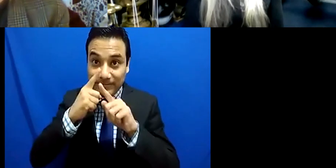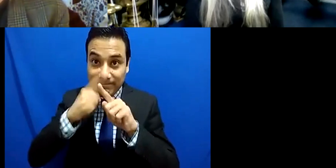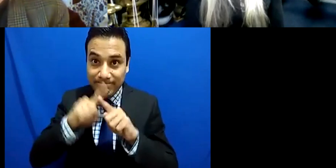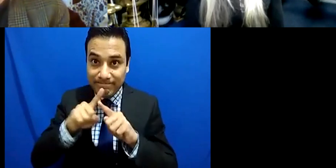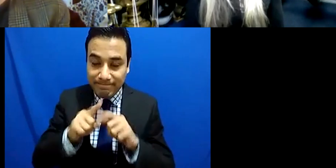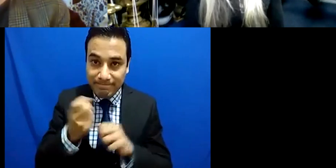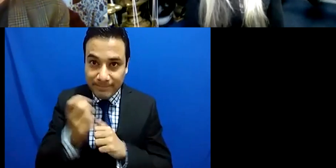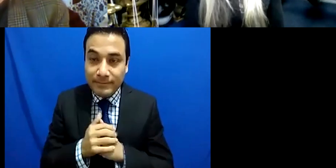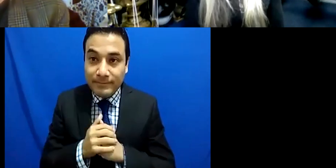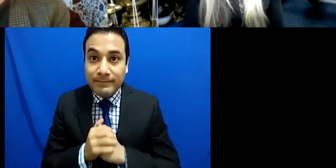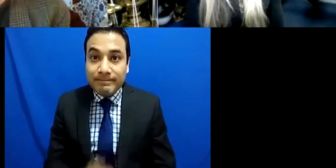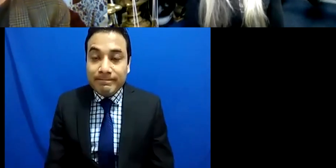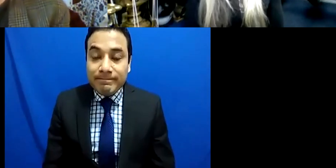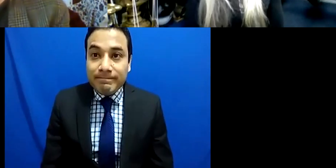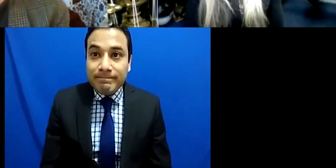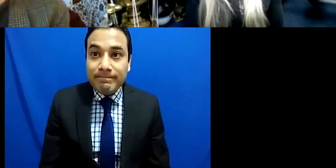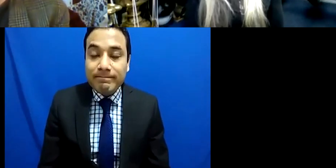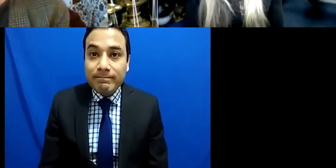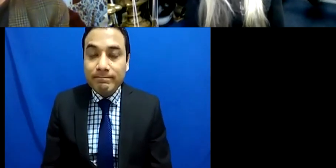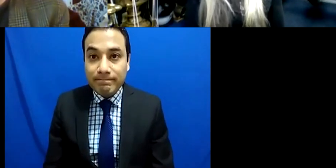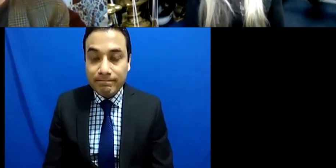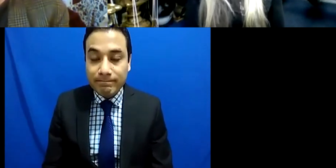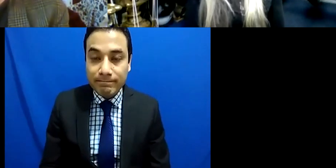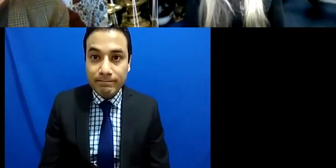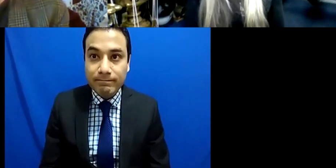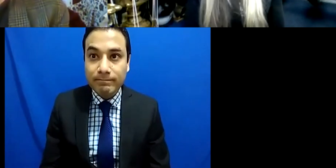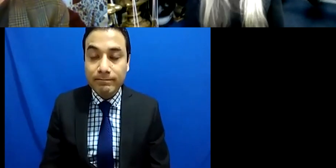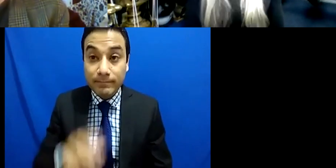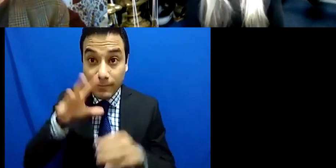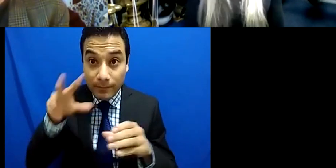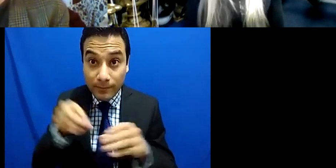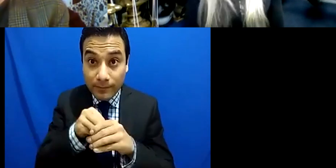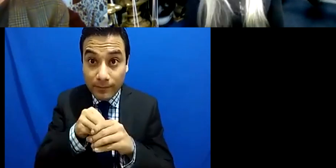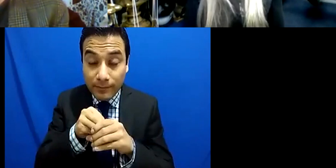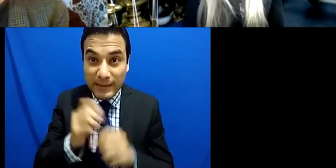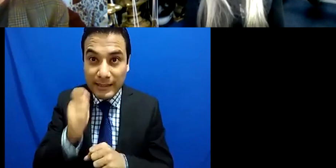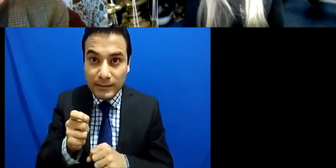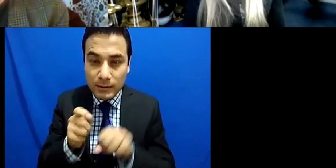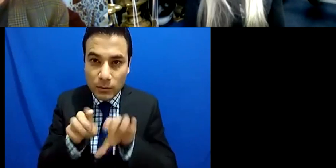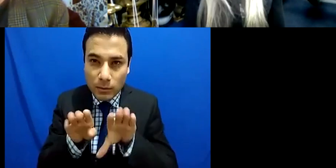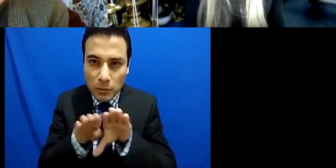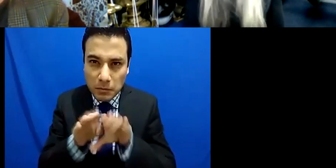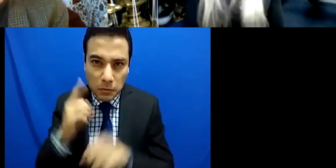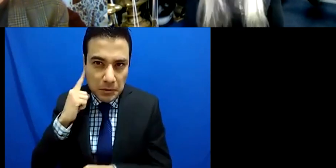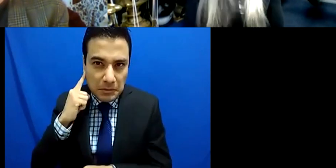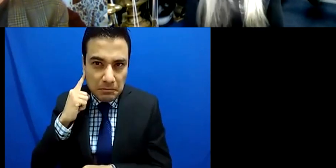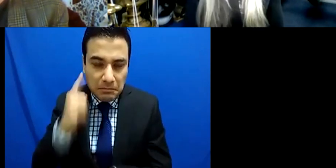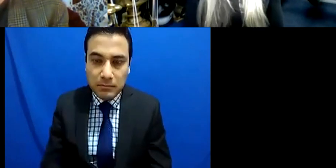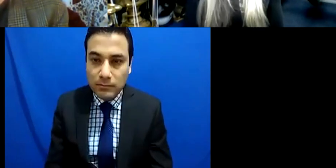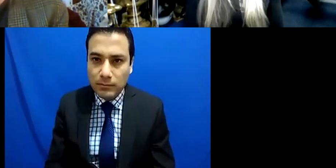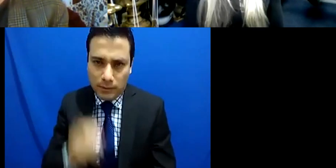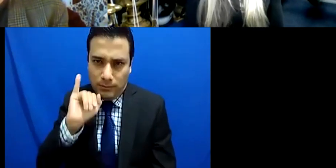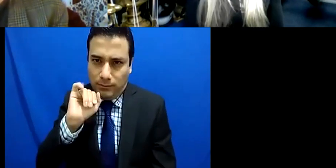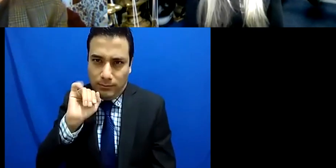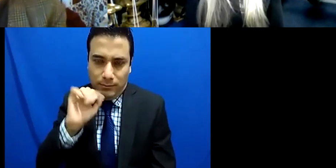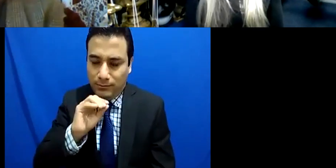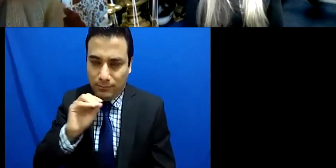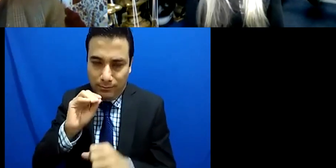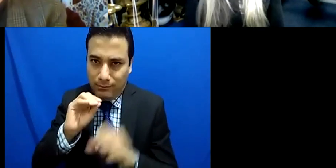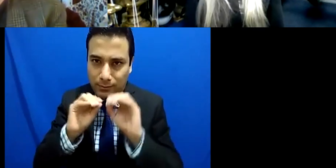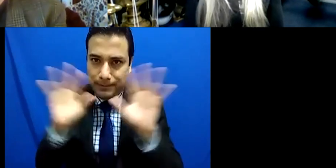so inclusion is a form of listening and listening is inclusion absolutely right now.